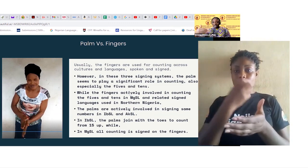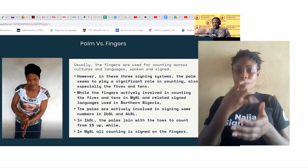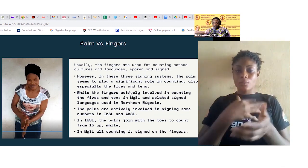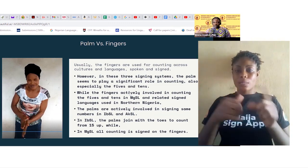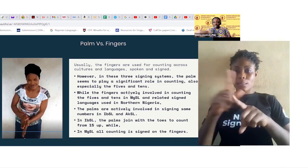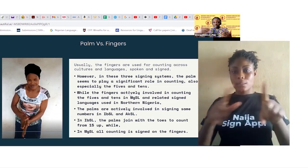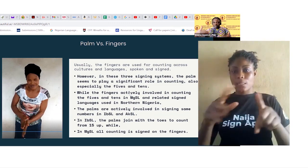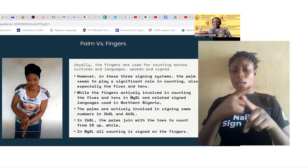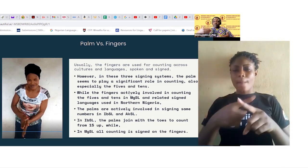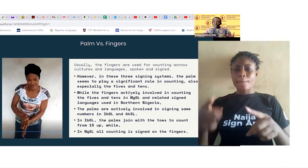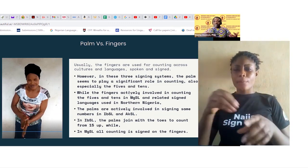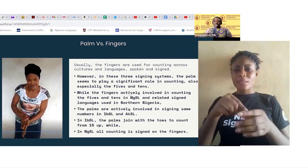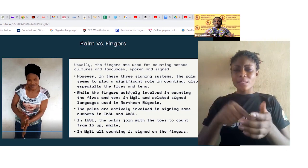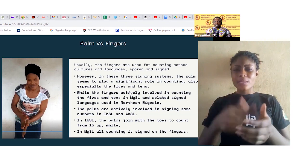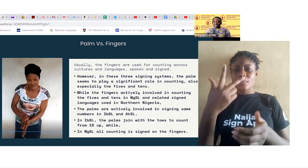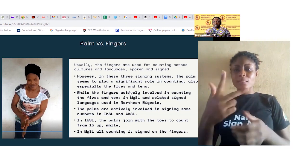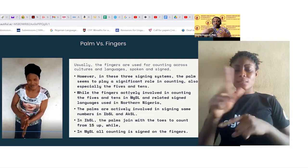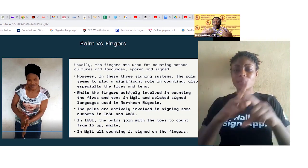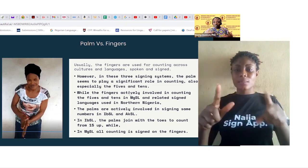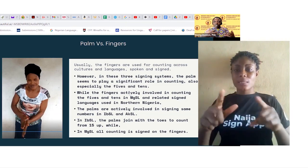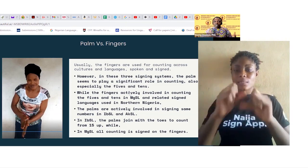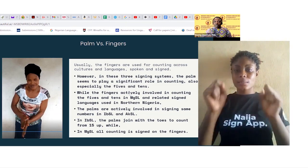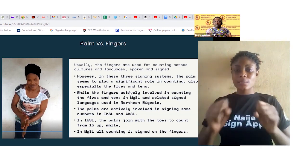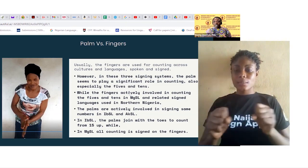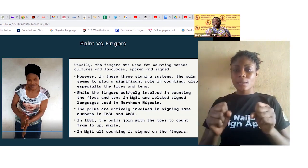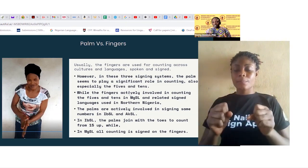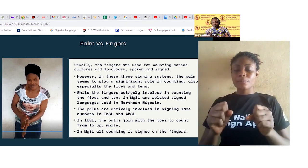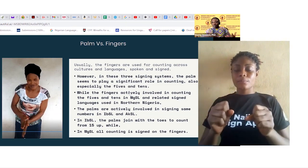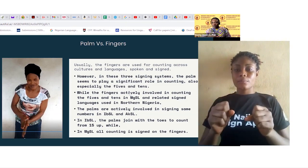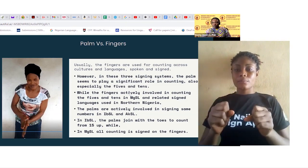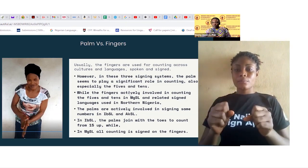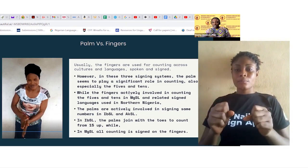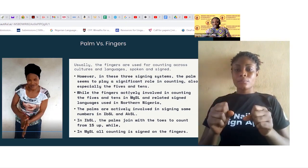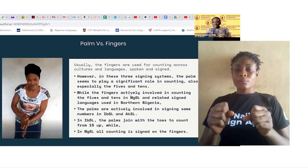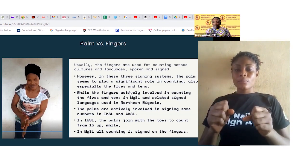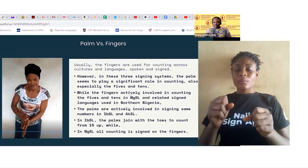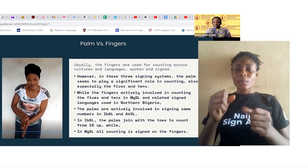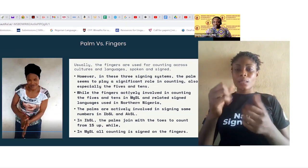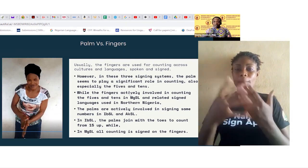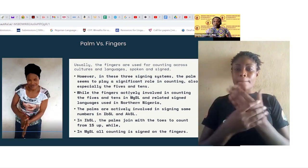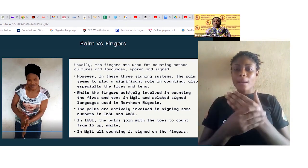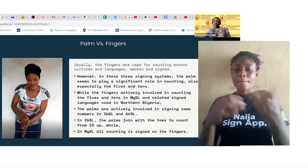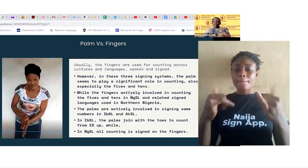however in these three signing systems the palm seems to play a significant role in counting also